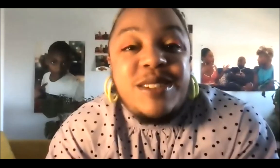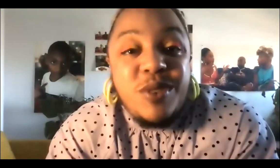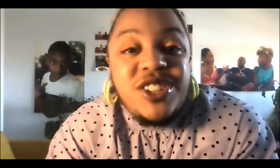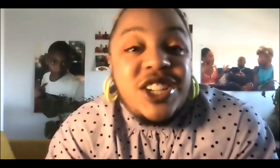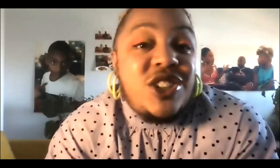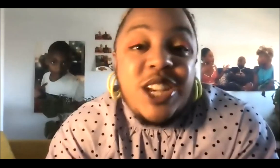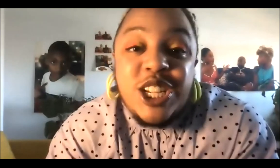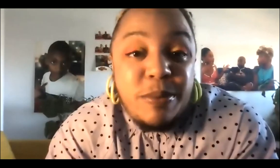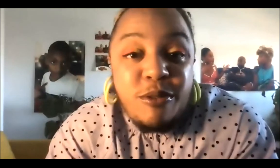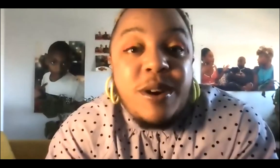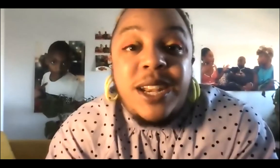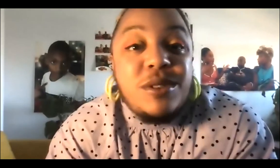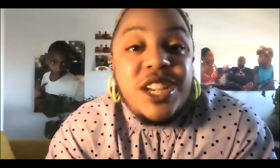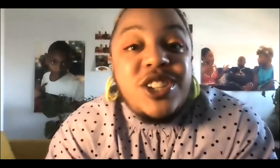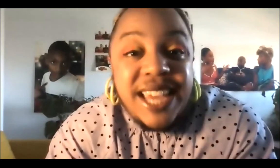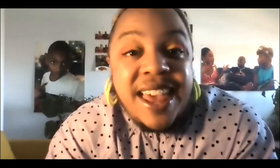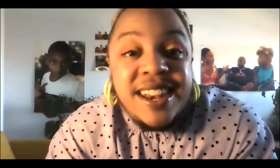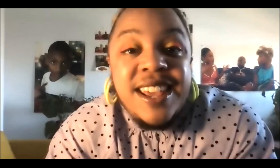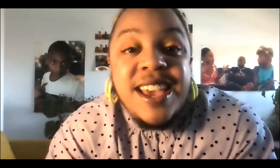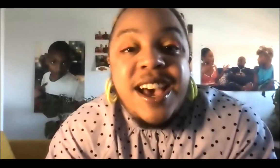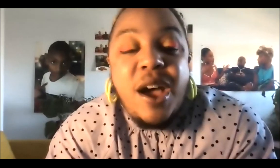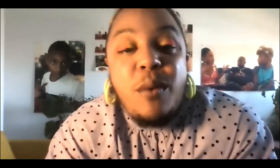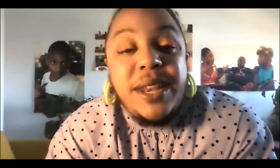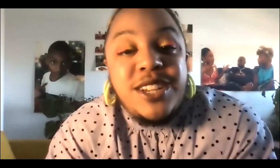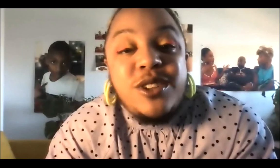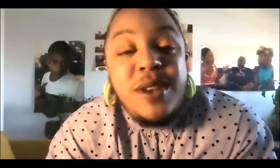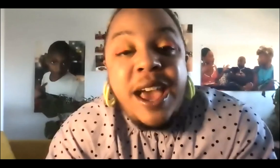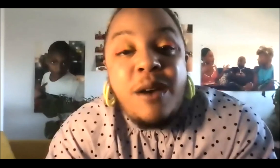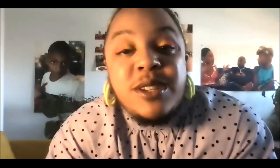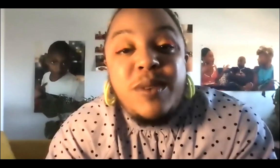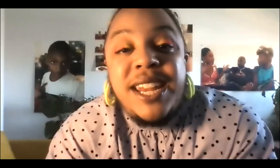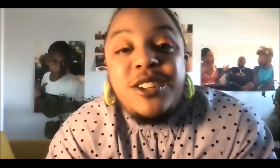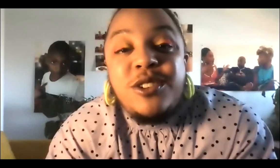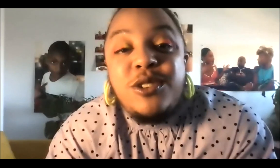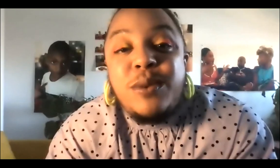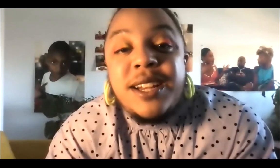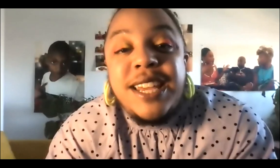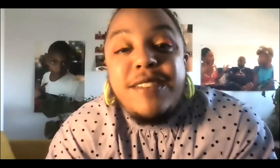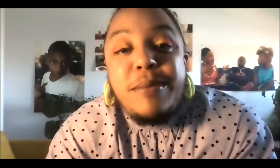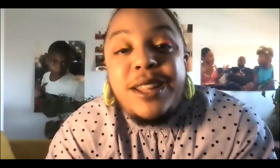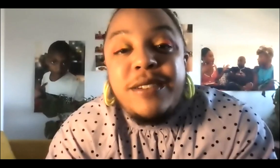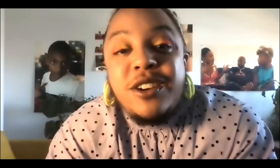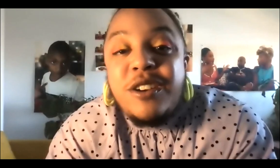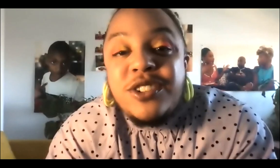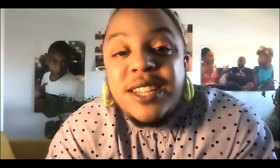the system will change, it's changed before and it will change again. What we need to do now is we need to do what Octavia Butler encouraged us